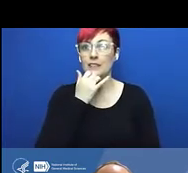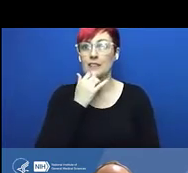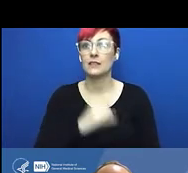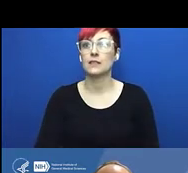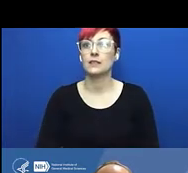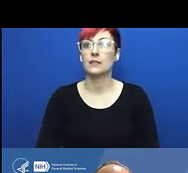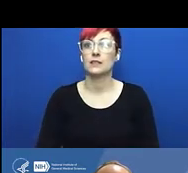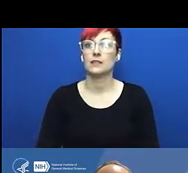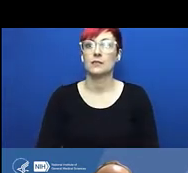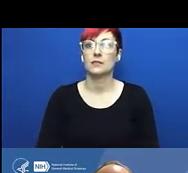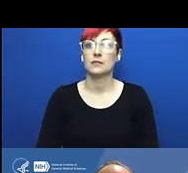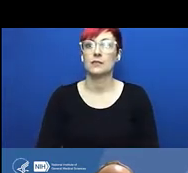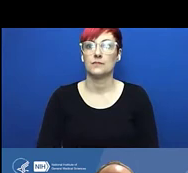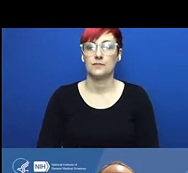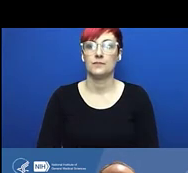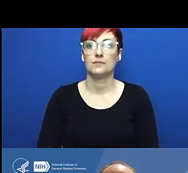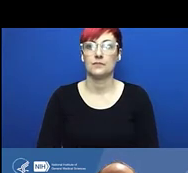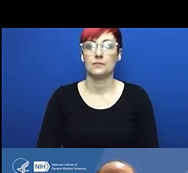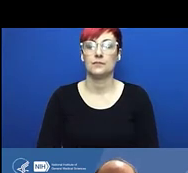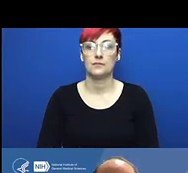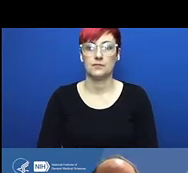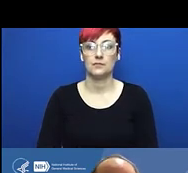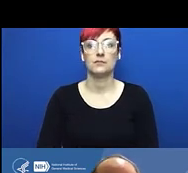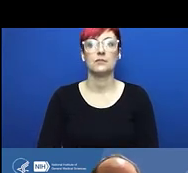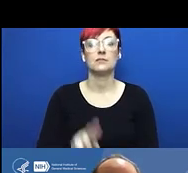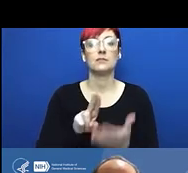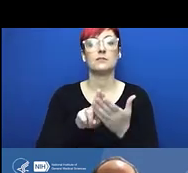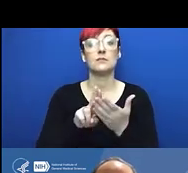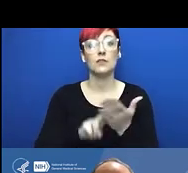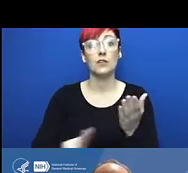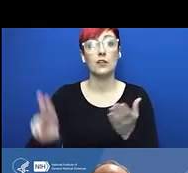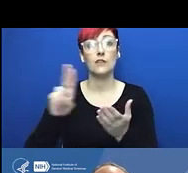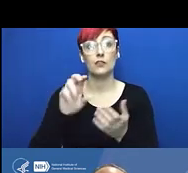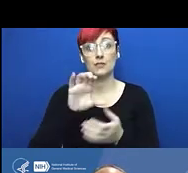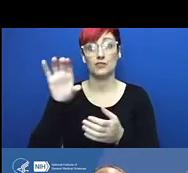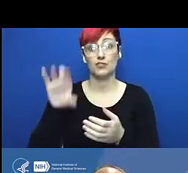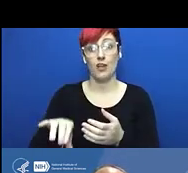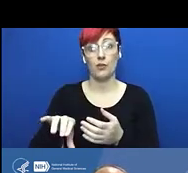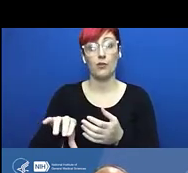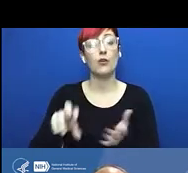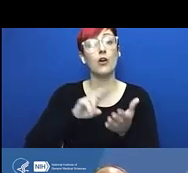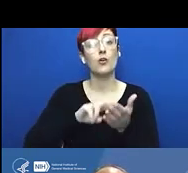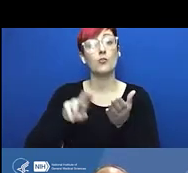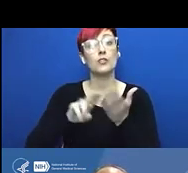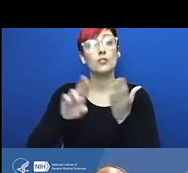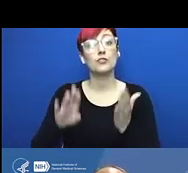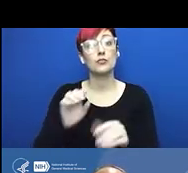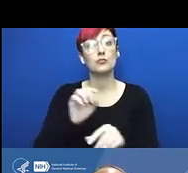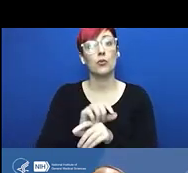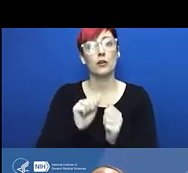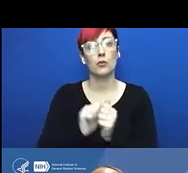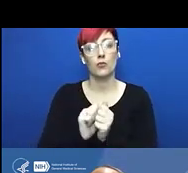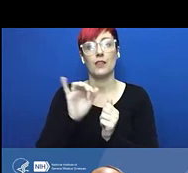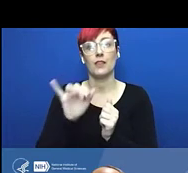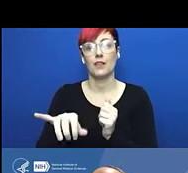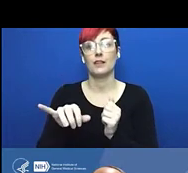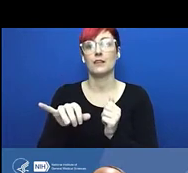in how to use this chemical. She put it into a large plastic syringe